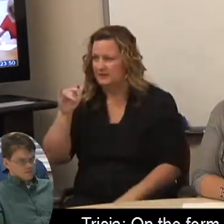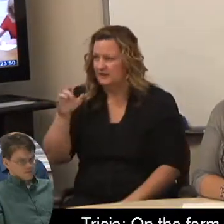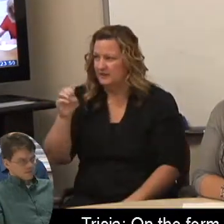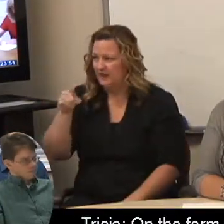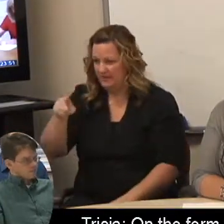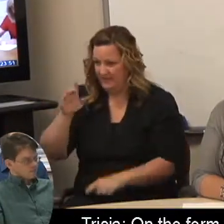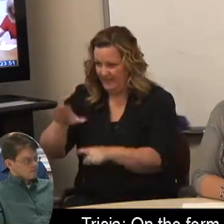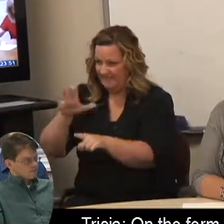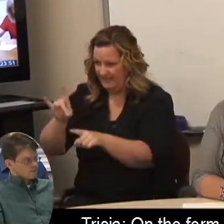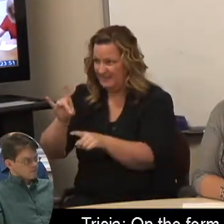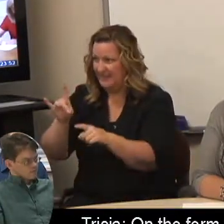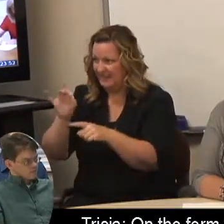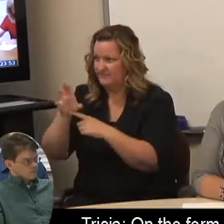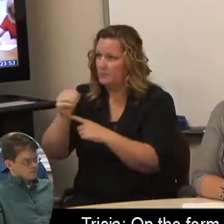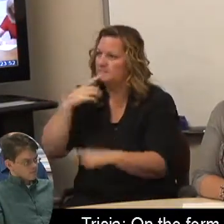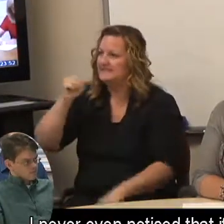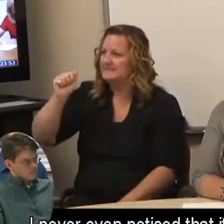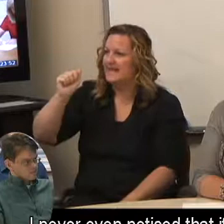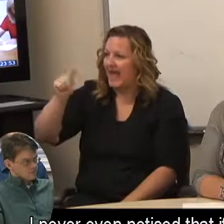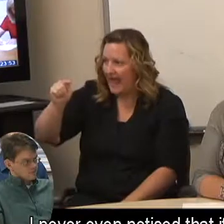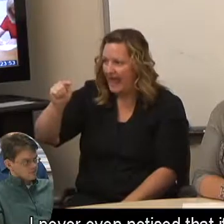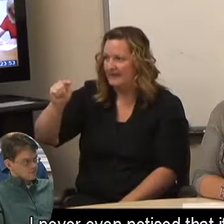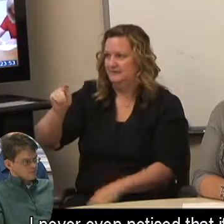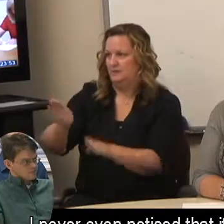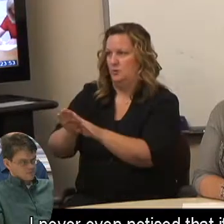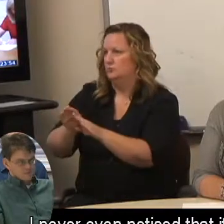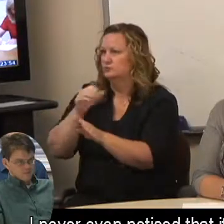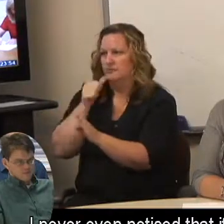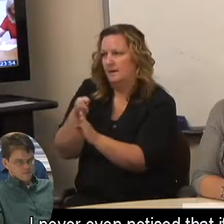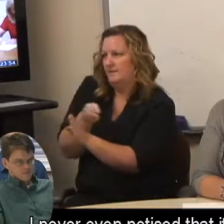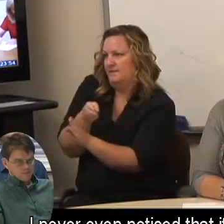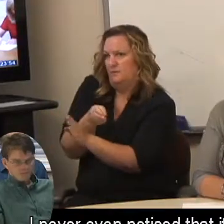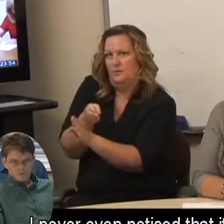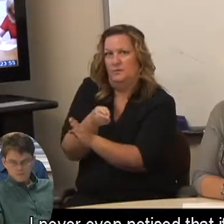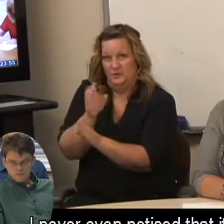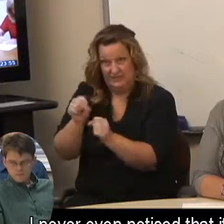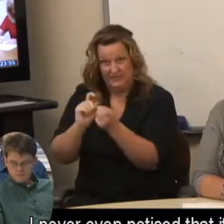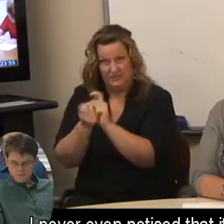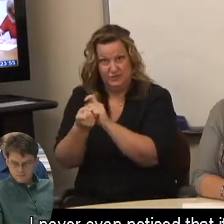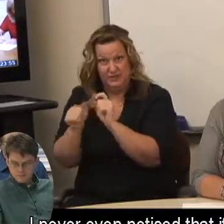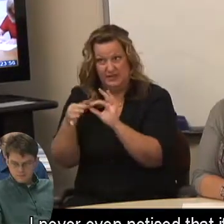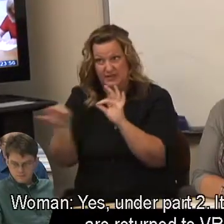Tricia: On the form 58. I never even noticed that it said that.